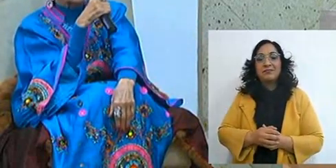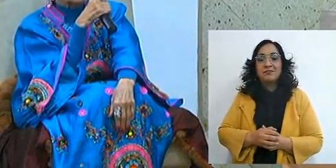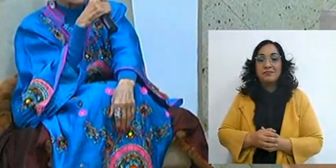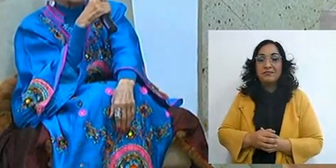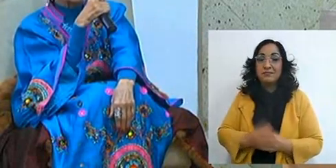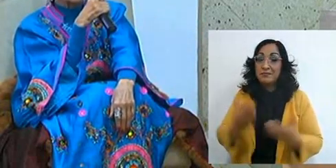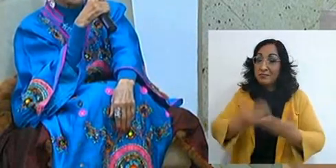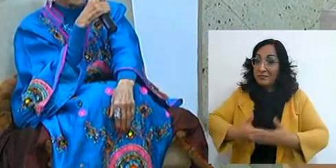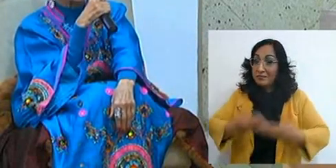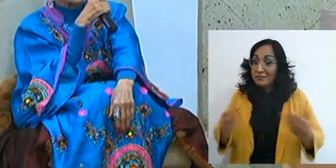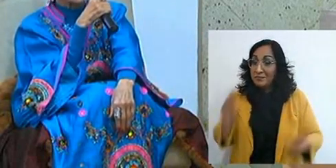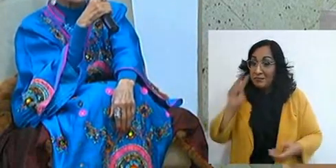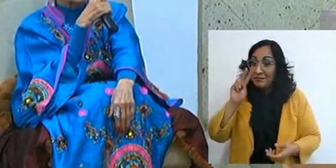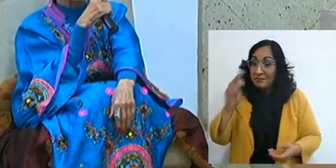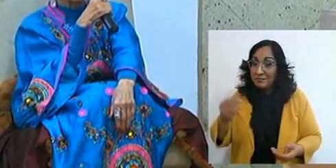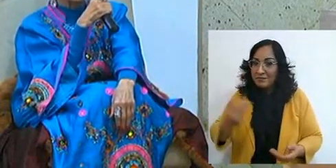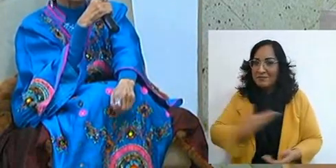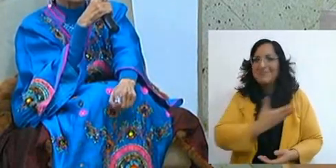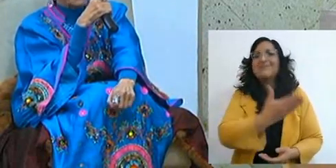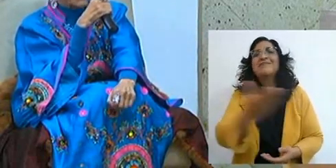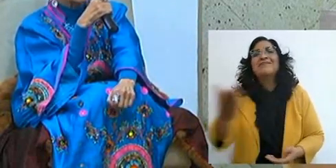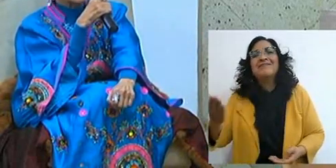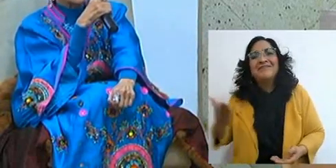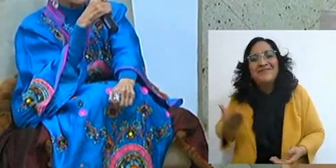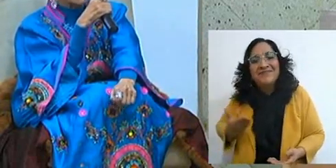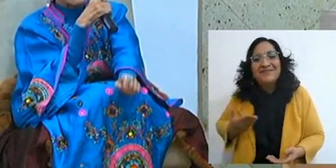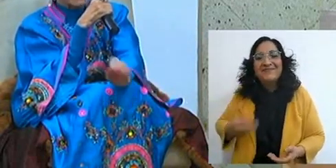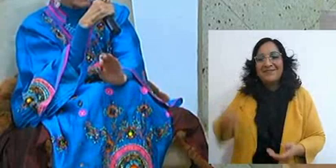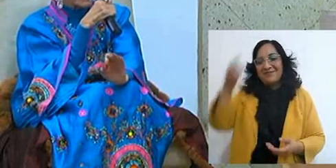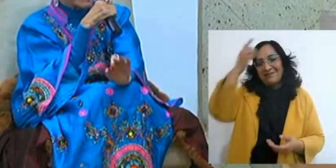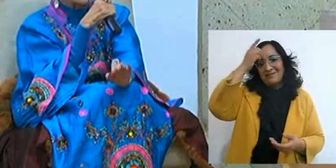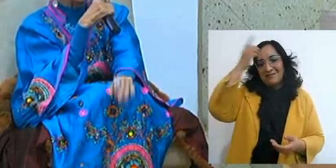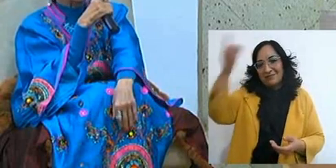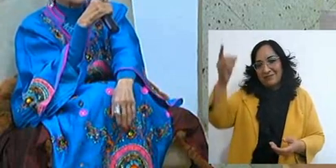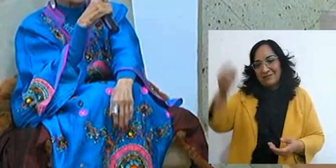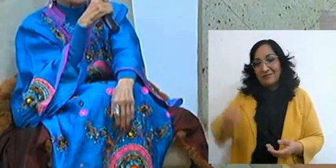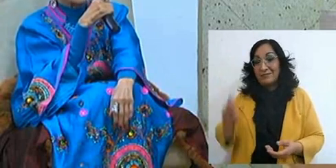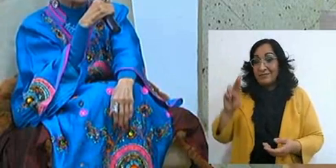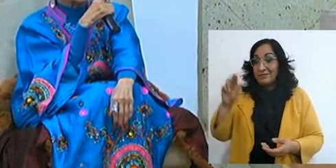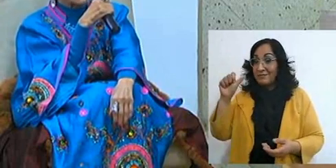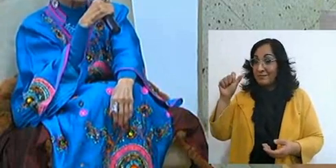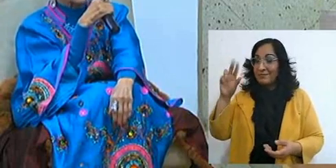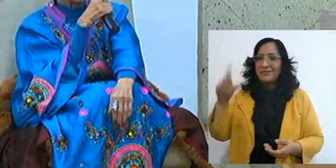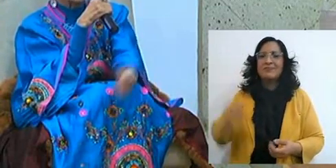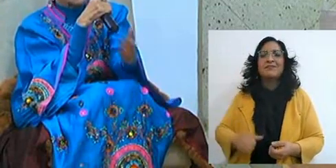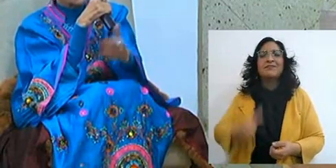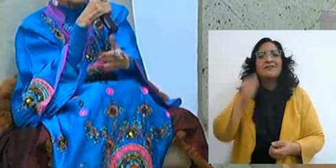and now to see them serve the Lord, teacher Araceli has always been an excellent teacher,